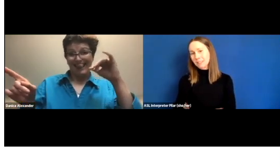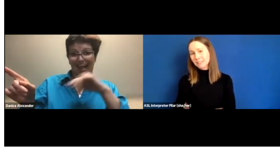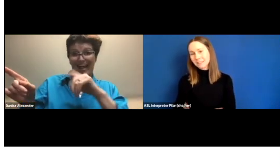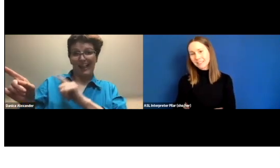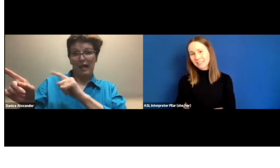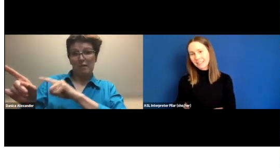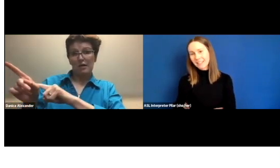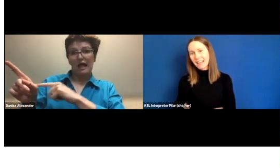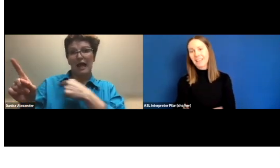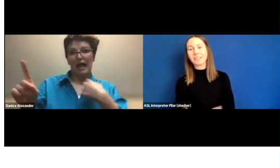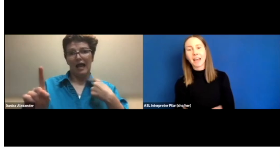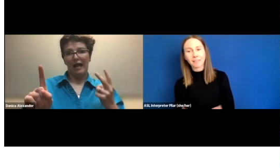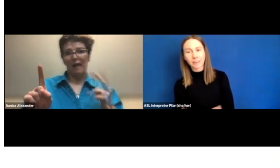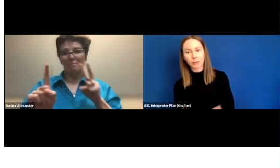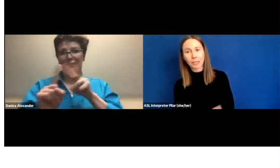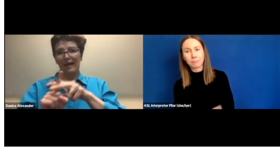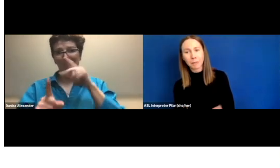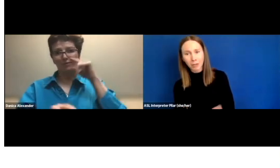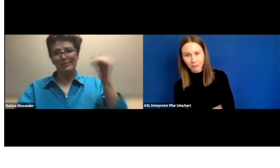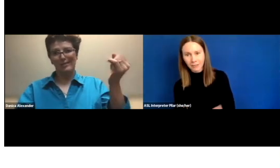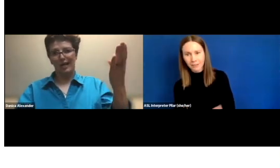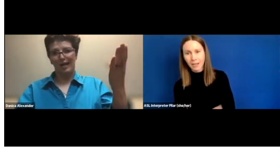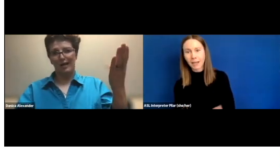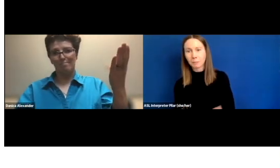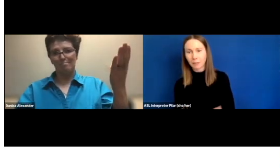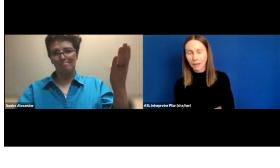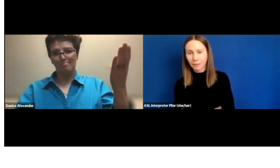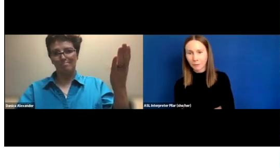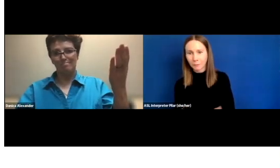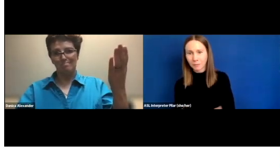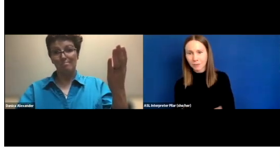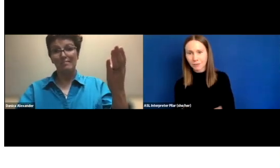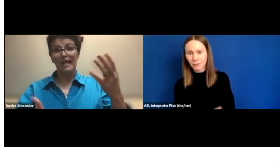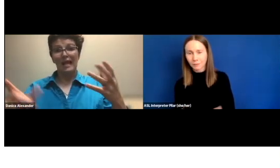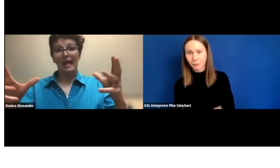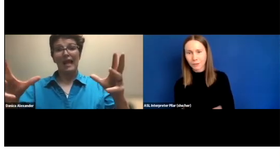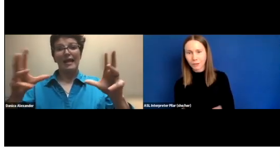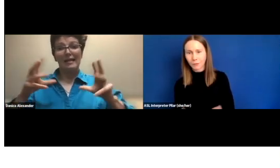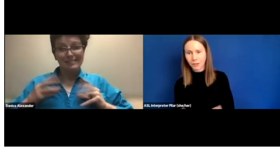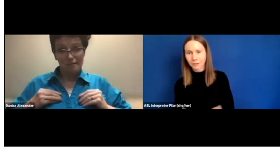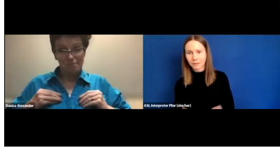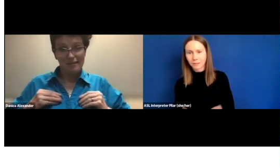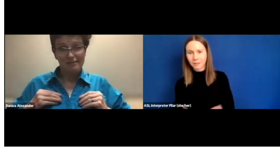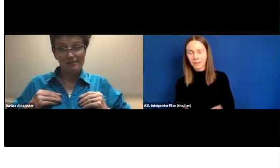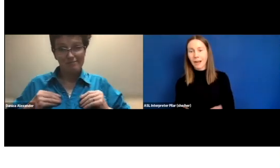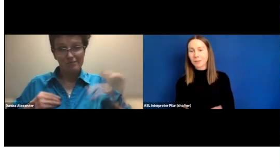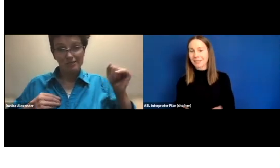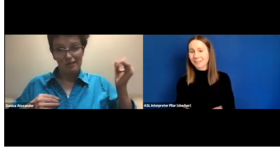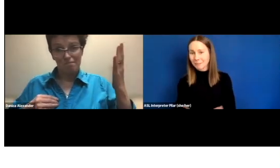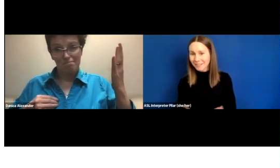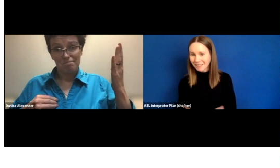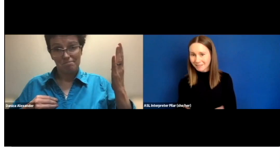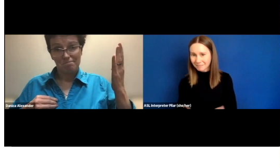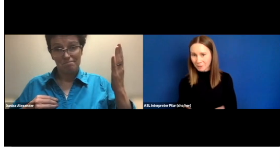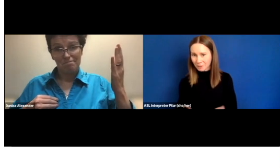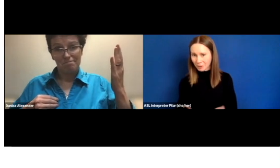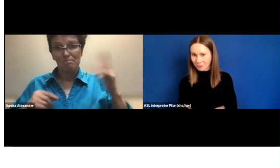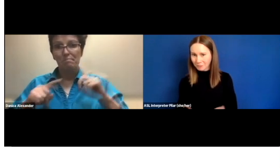And that library in Maryland I applied for a position for a job there. I was accepted for the job.